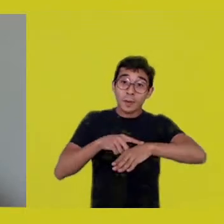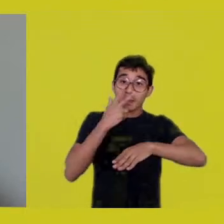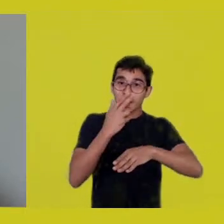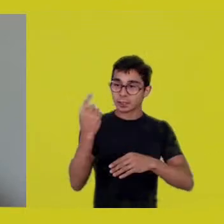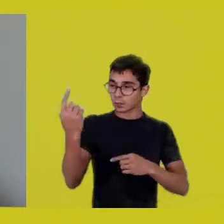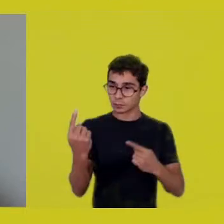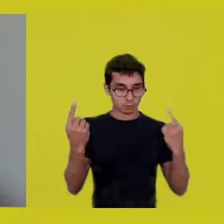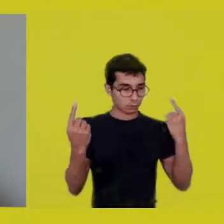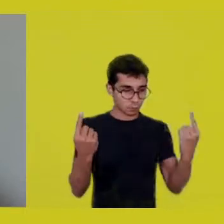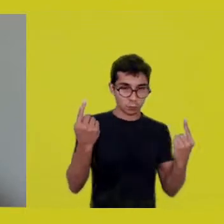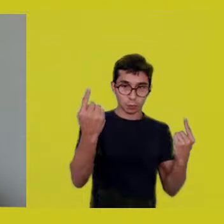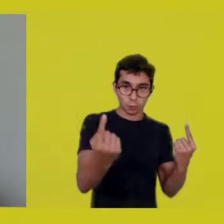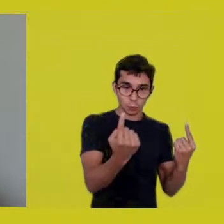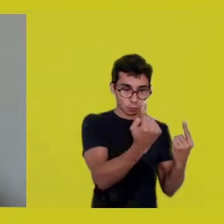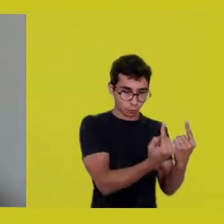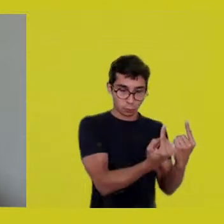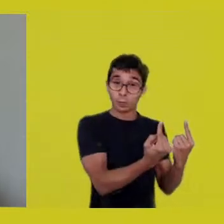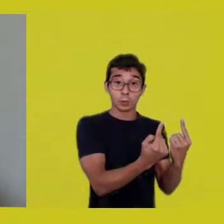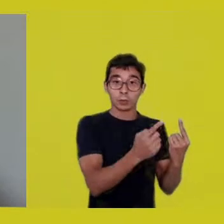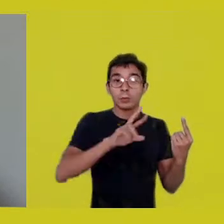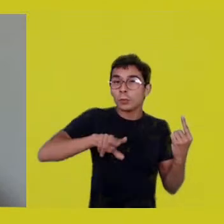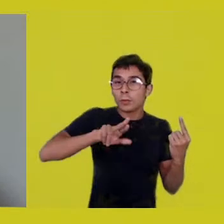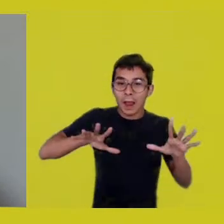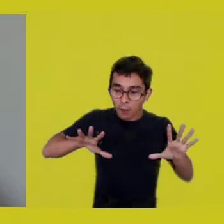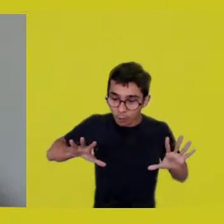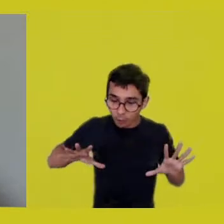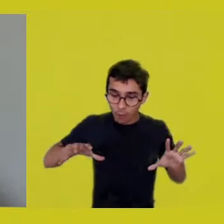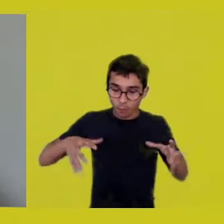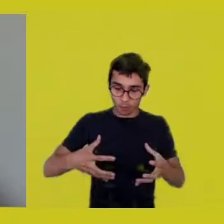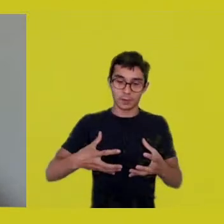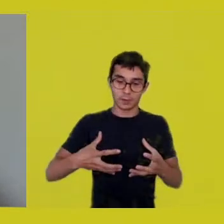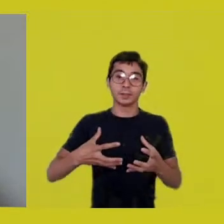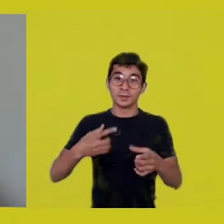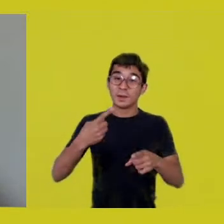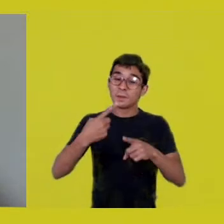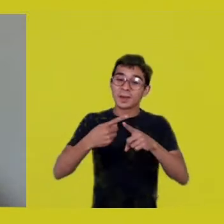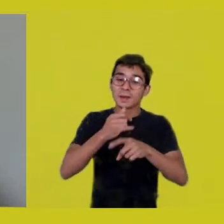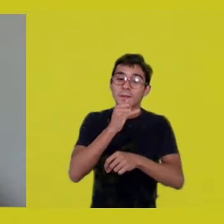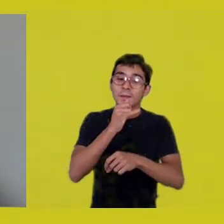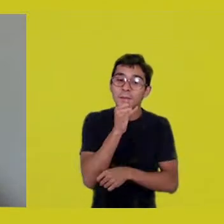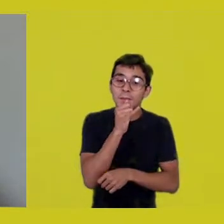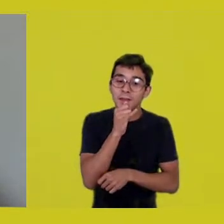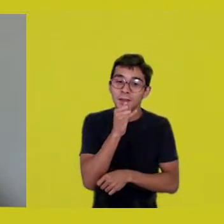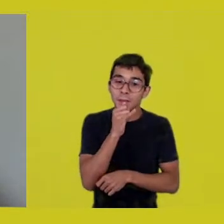because it’s a lot of work, dealing with 100 Natives, with a whole people.